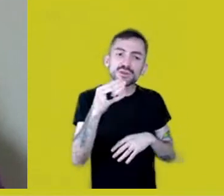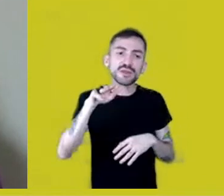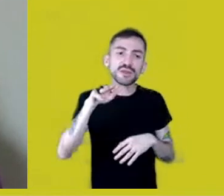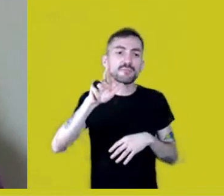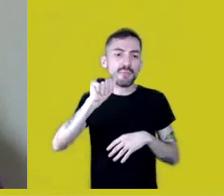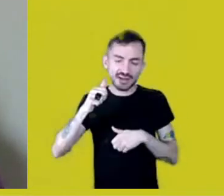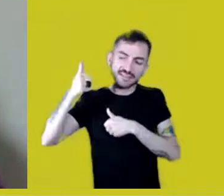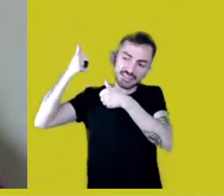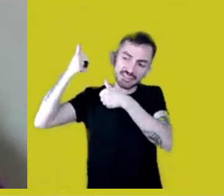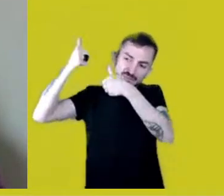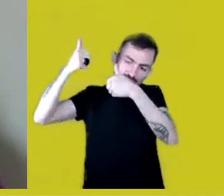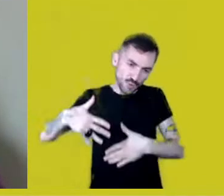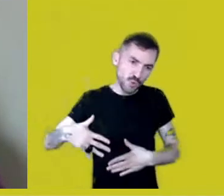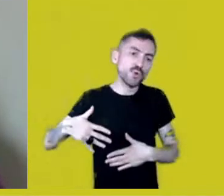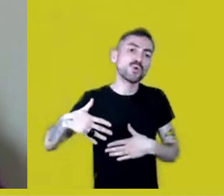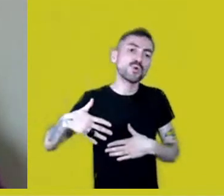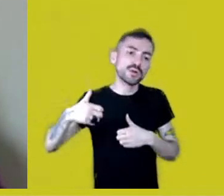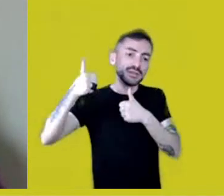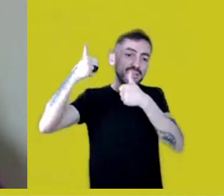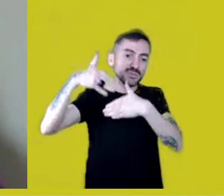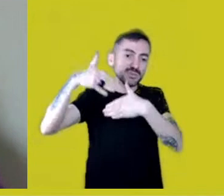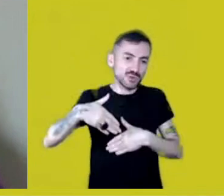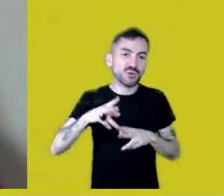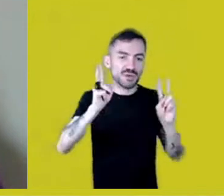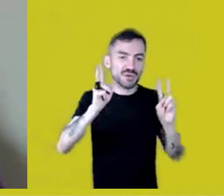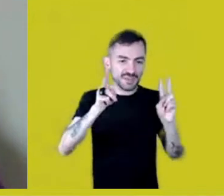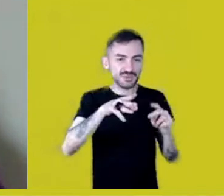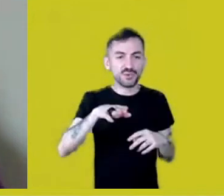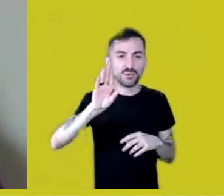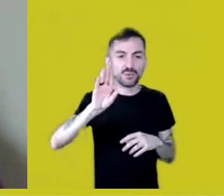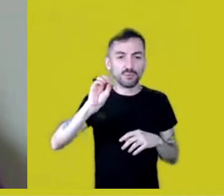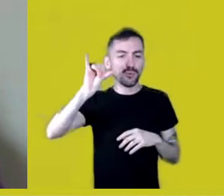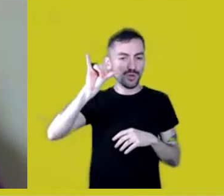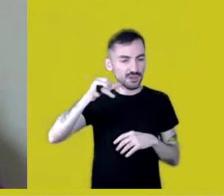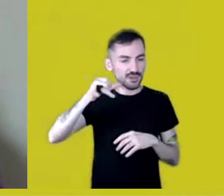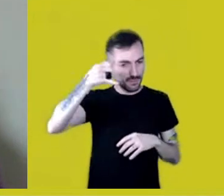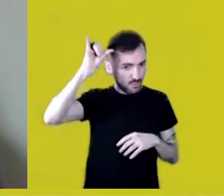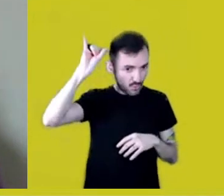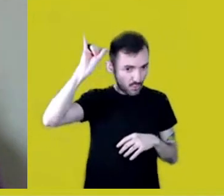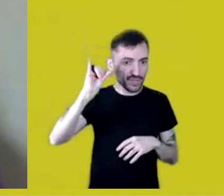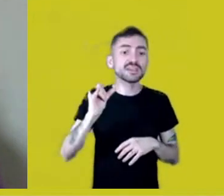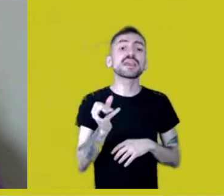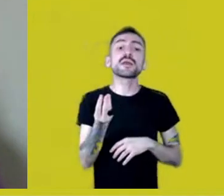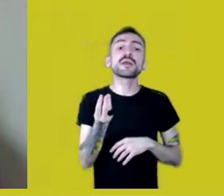about the oxen, these actions,